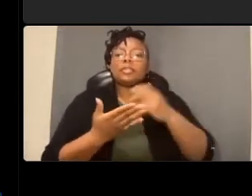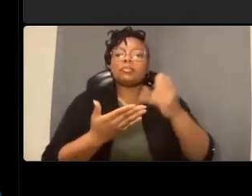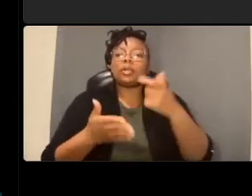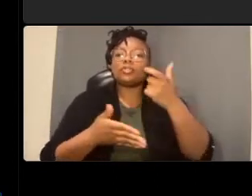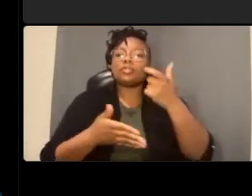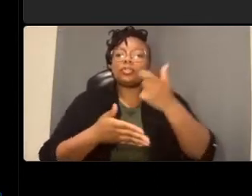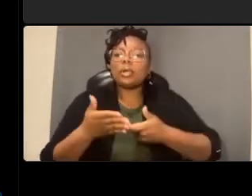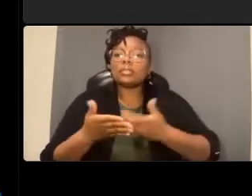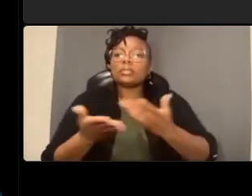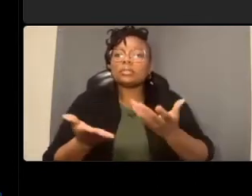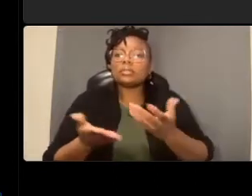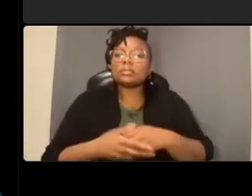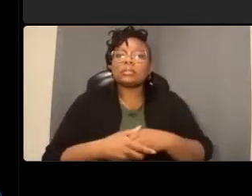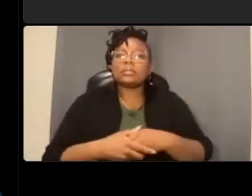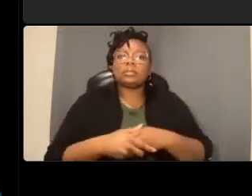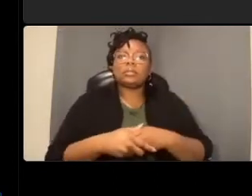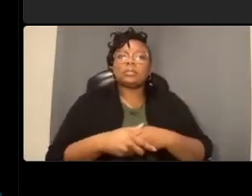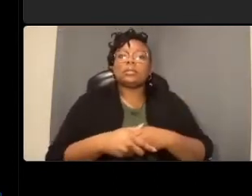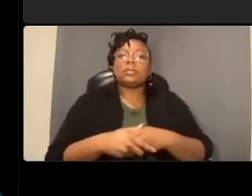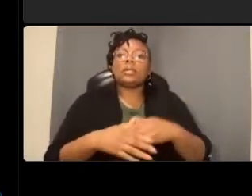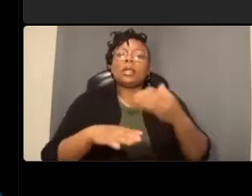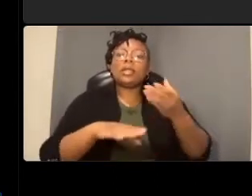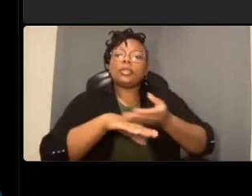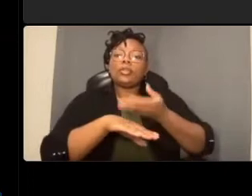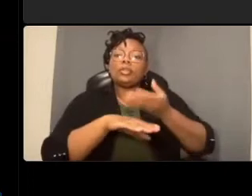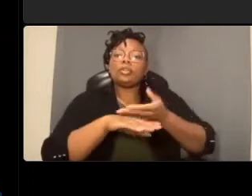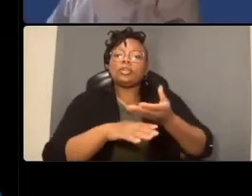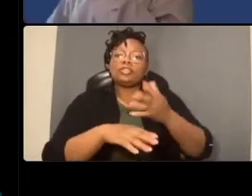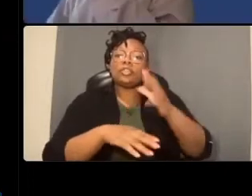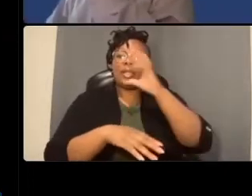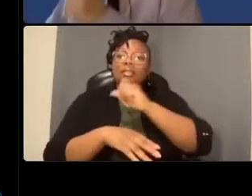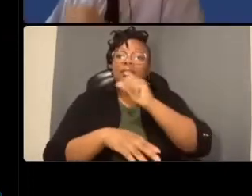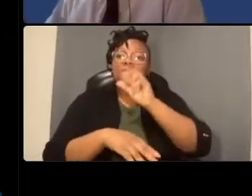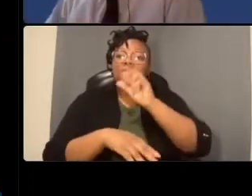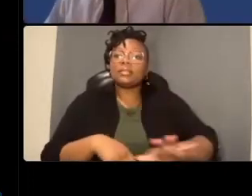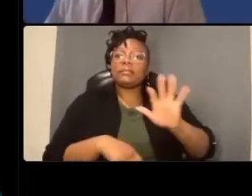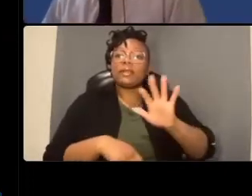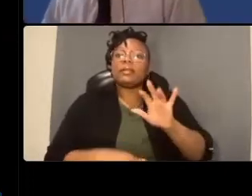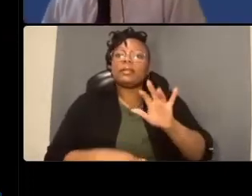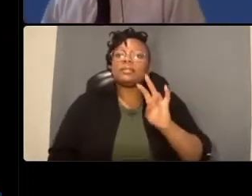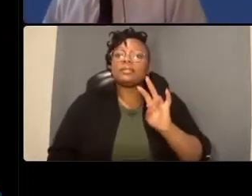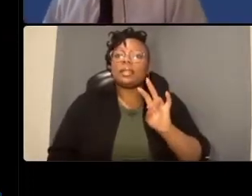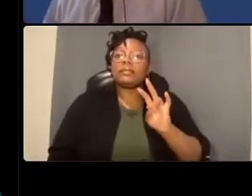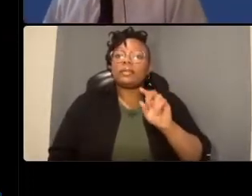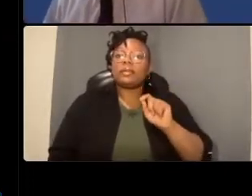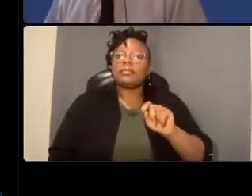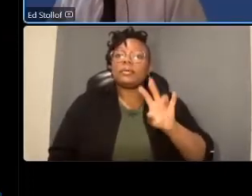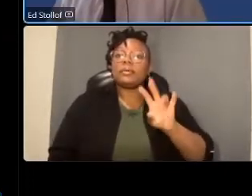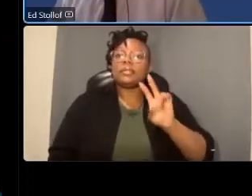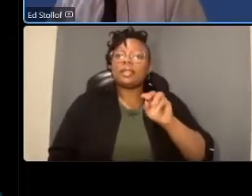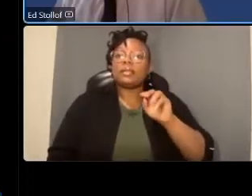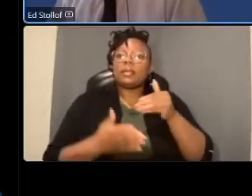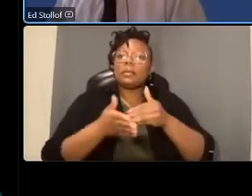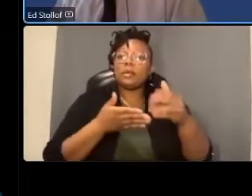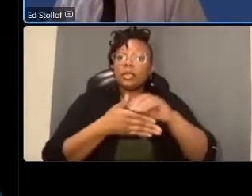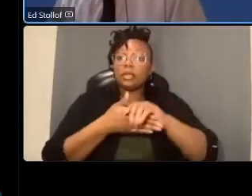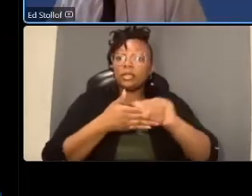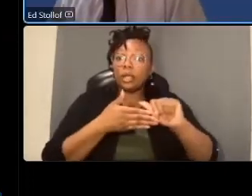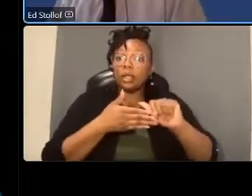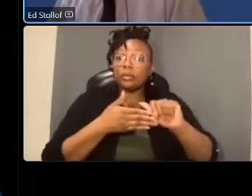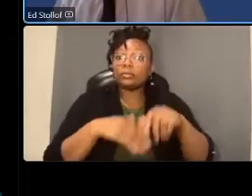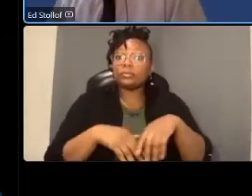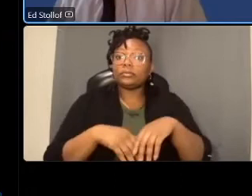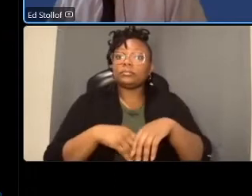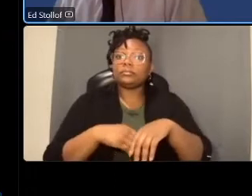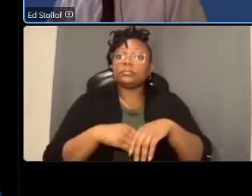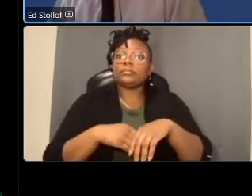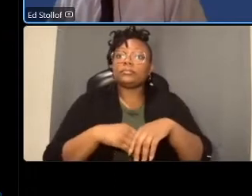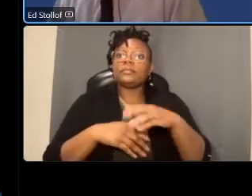construction estimate is about 7.7 million dollars and it's local funds thank you